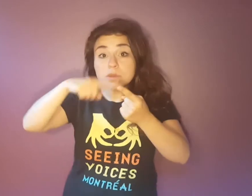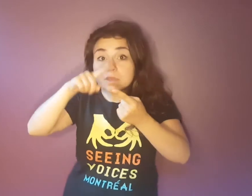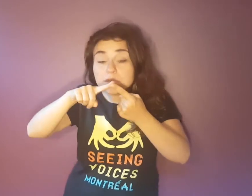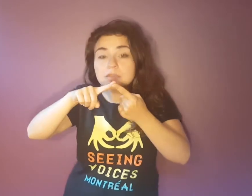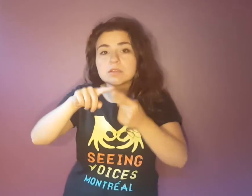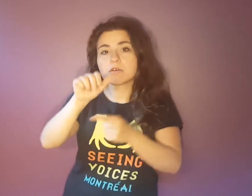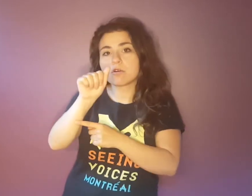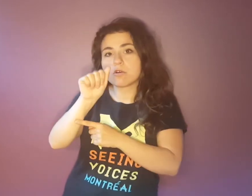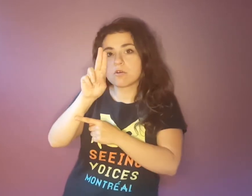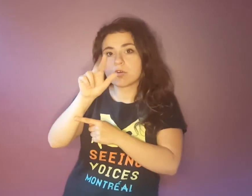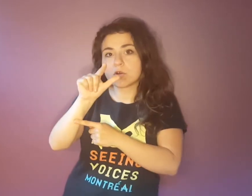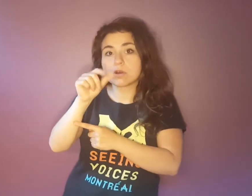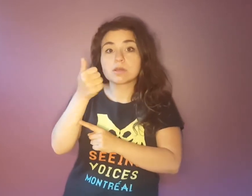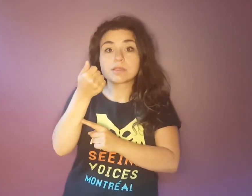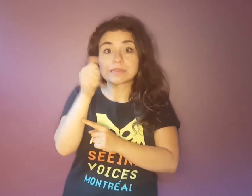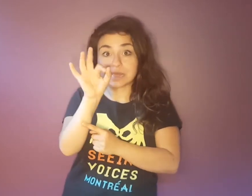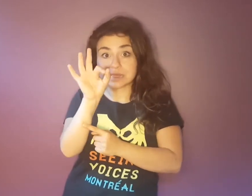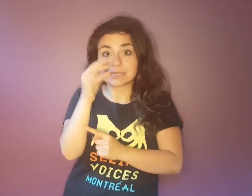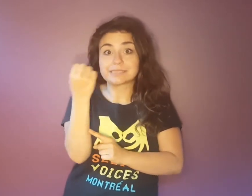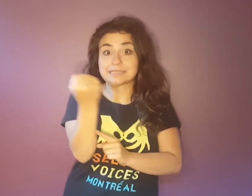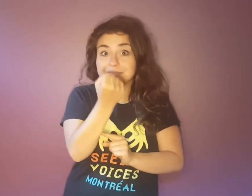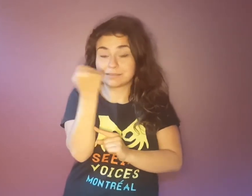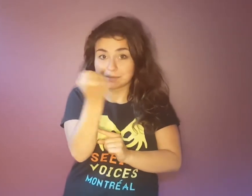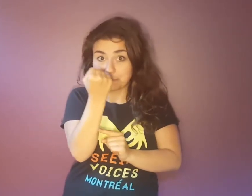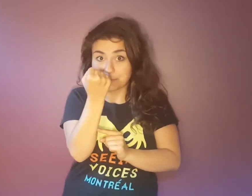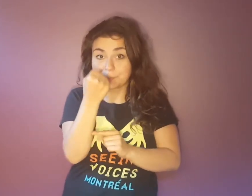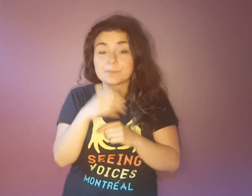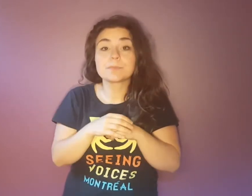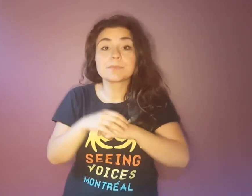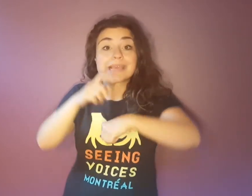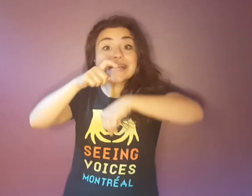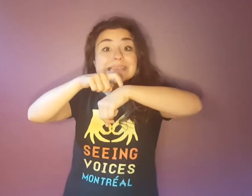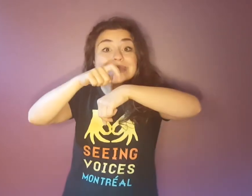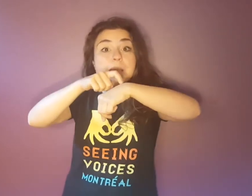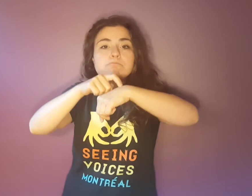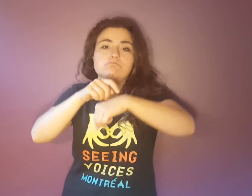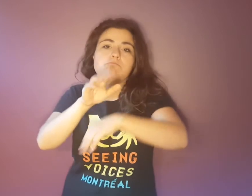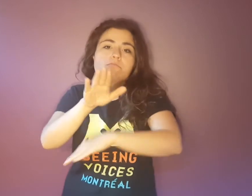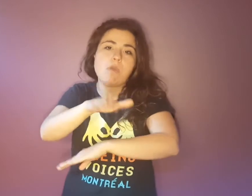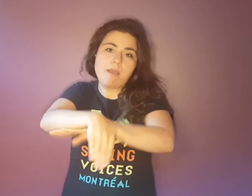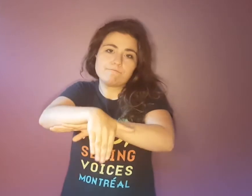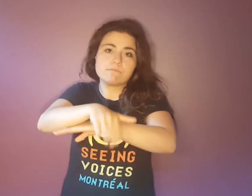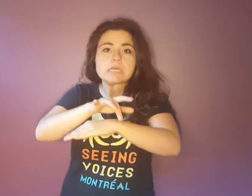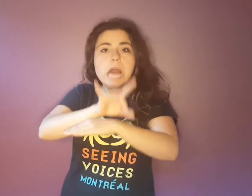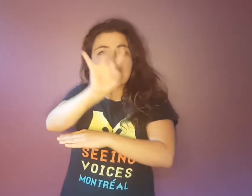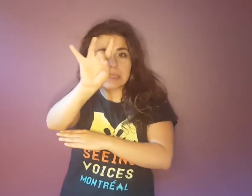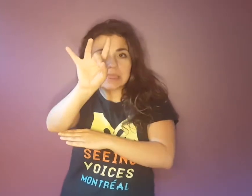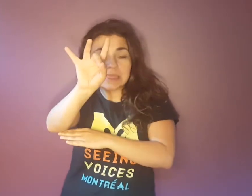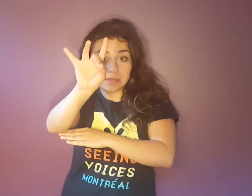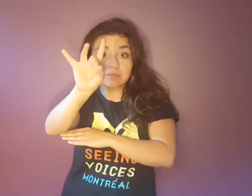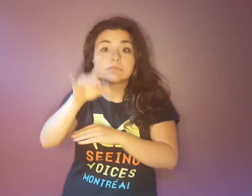The ASL social night will take place on Saturday, August 19 at 8:00 pm.